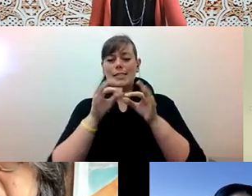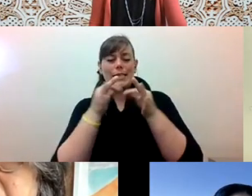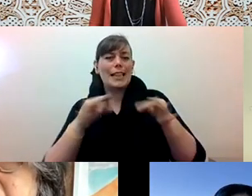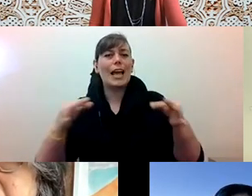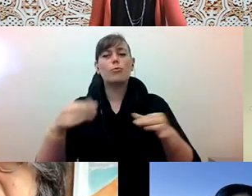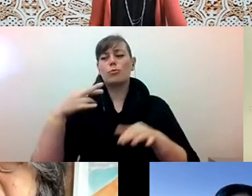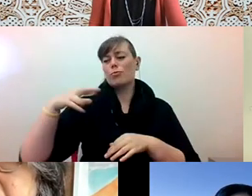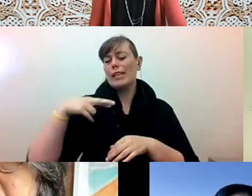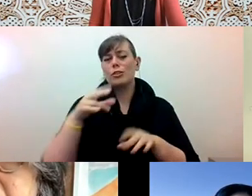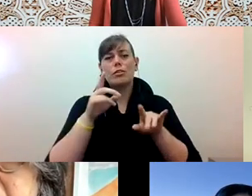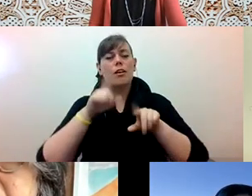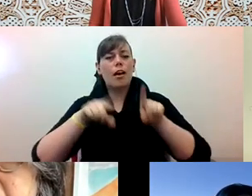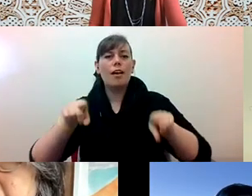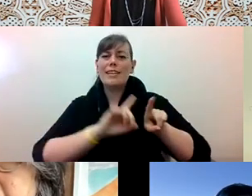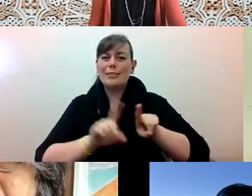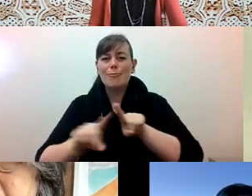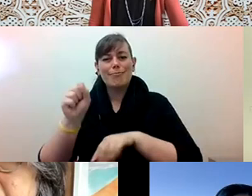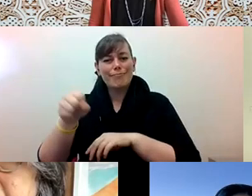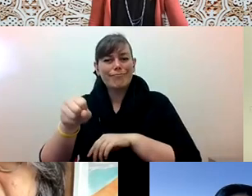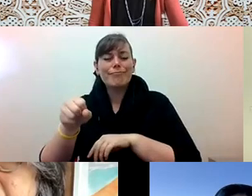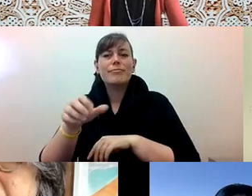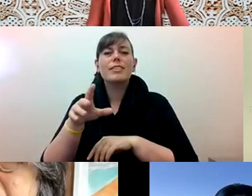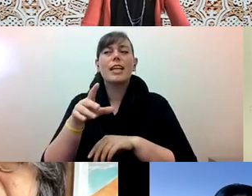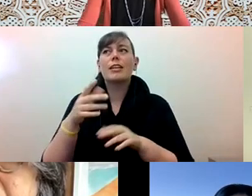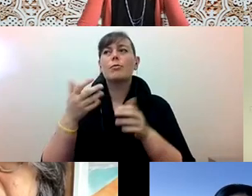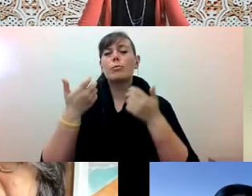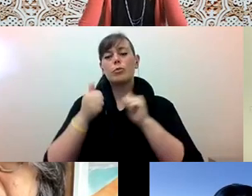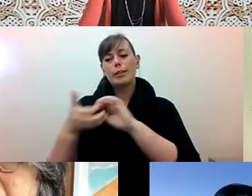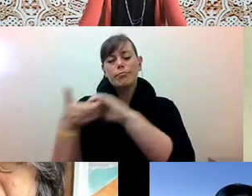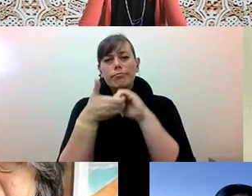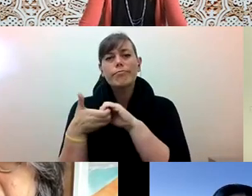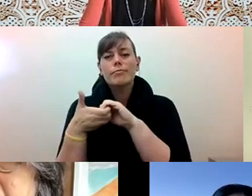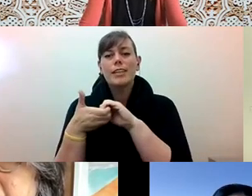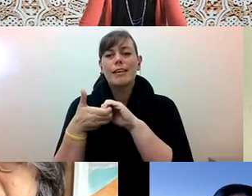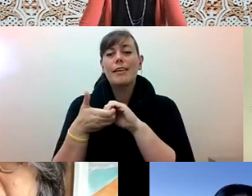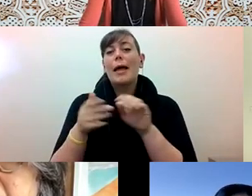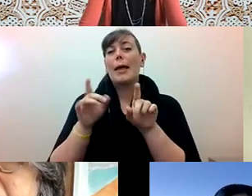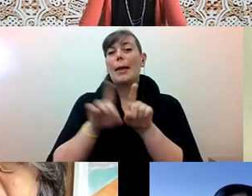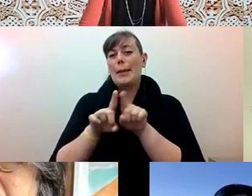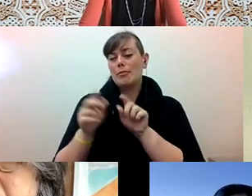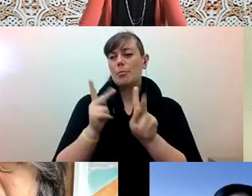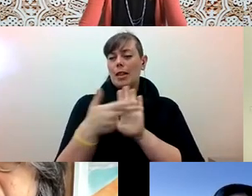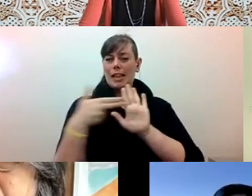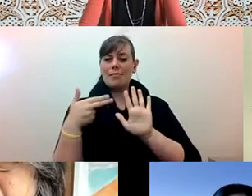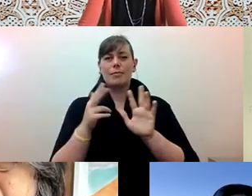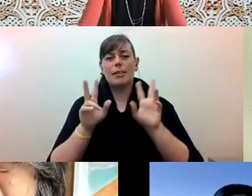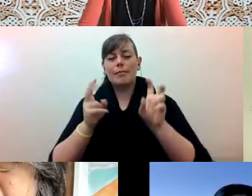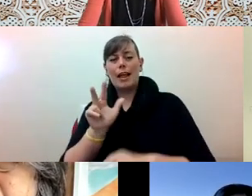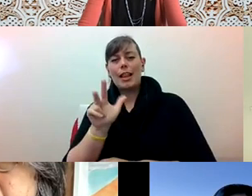Diane Fujino: And the other thing, it was... it was Third Worldist as well, because people were really linking to the anti colonial struggles in the Third World.